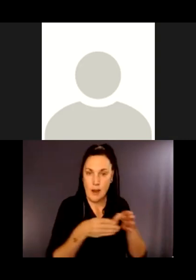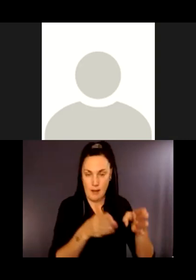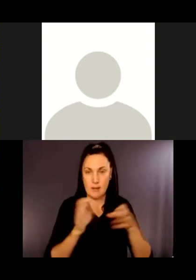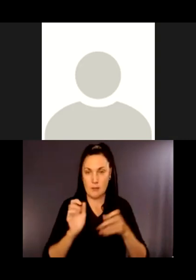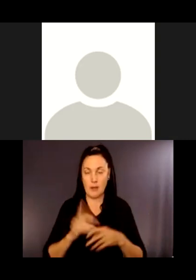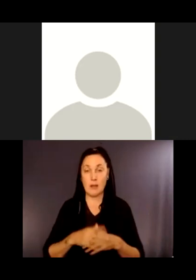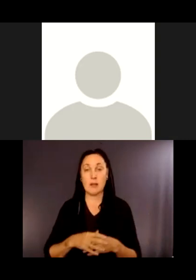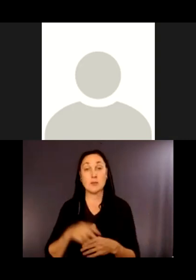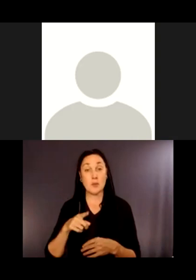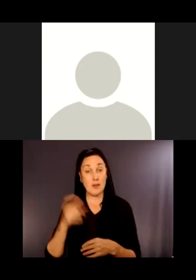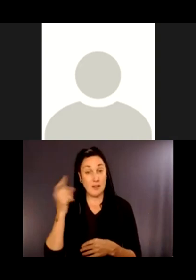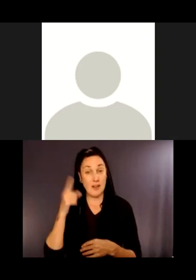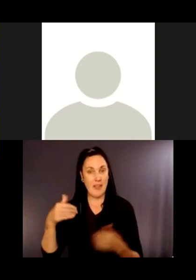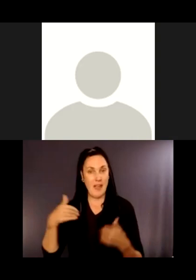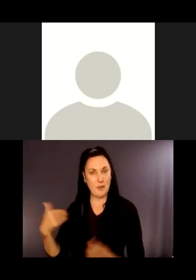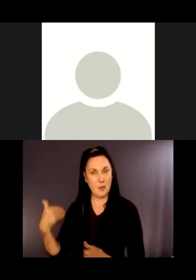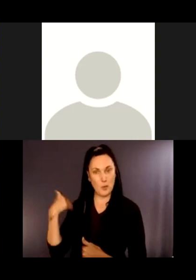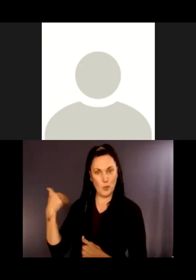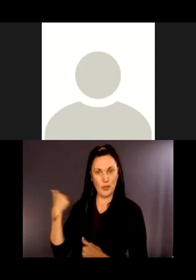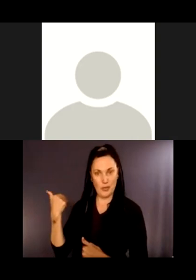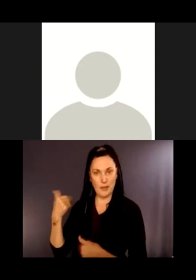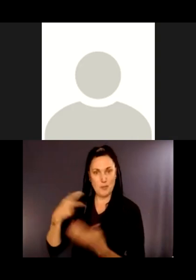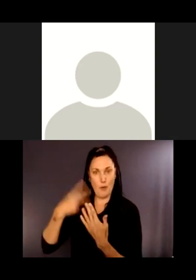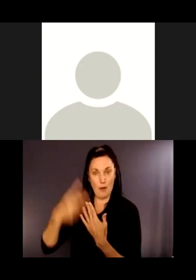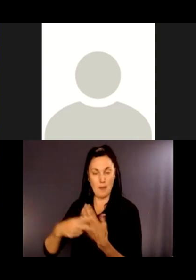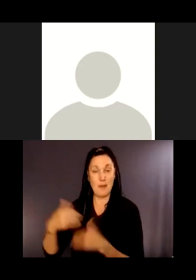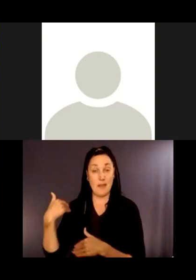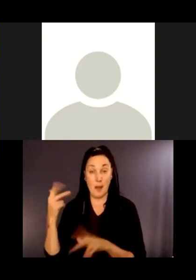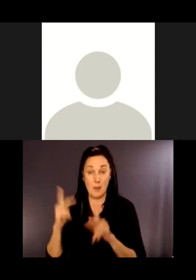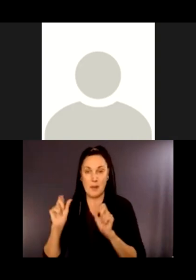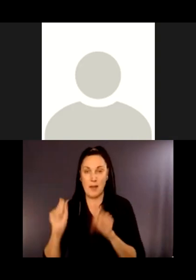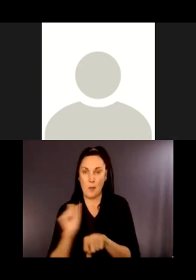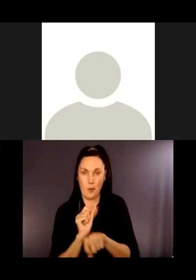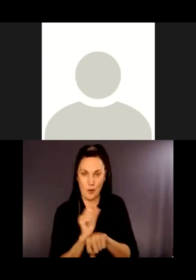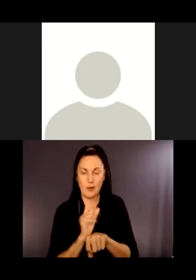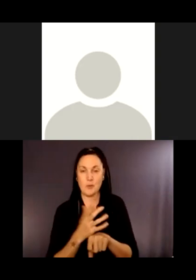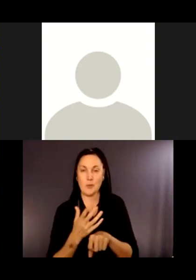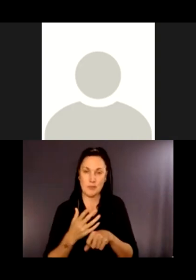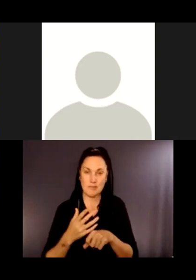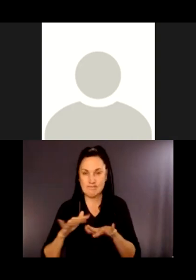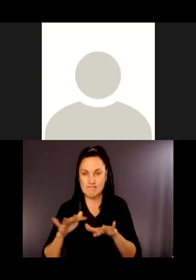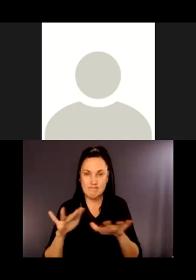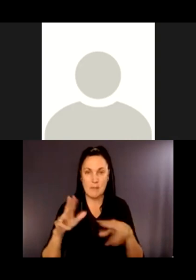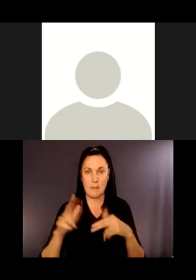They're building a trail detour that will not just be a temporary construction but actually a permanent trail.